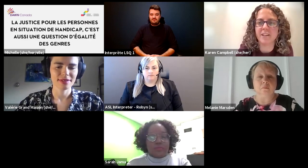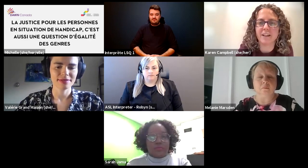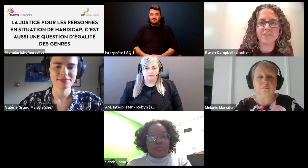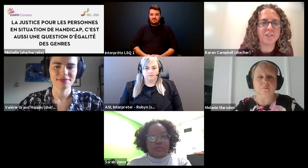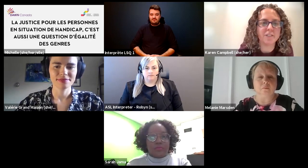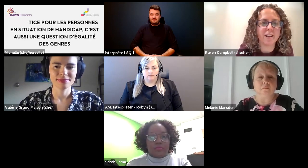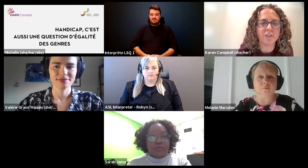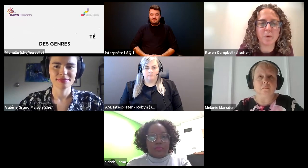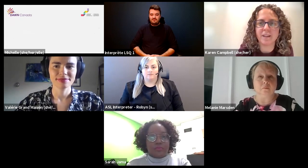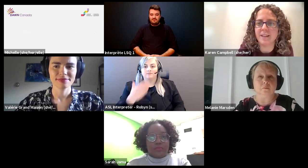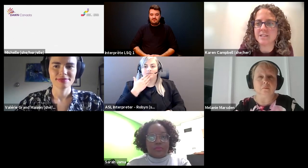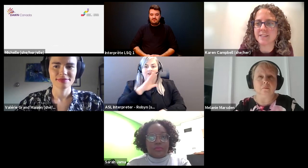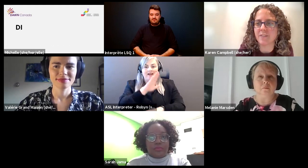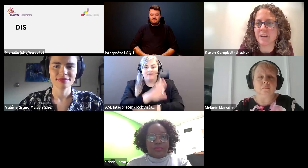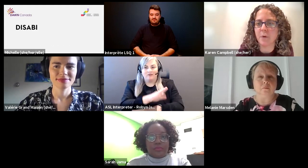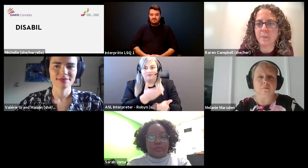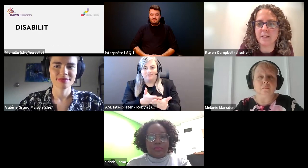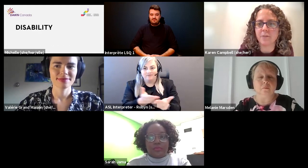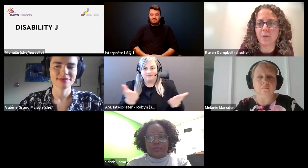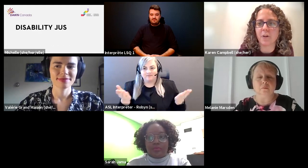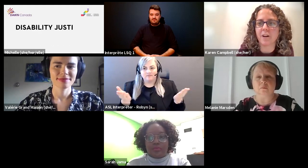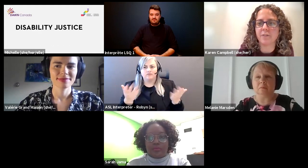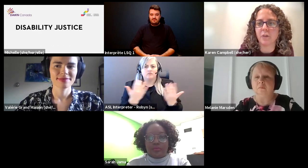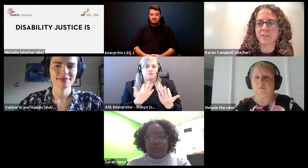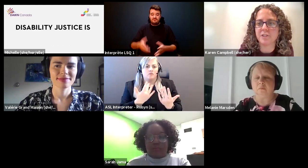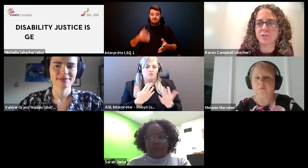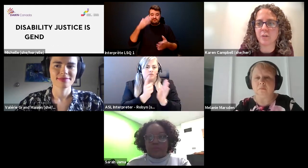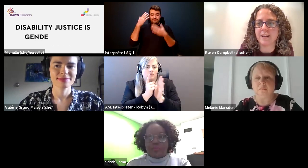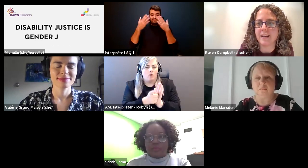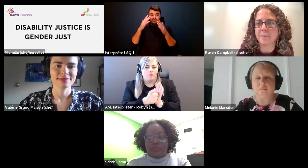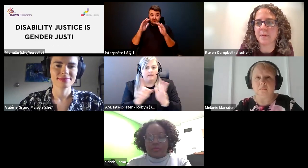Karen Campbell (she/her): Good afternoon, everyone just giving a moment for folks to join up.